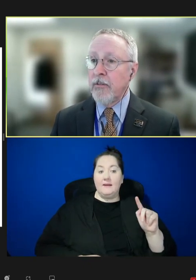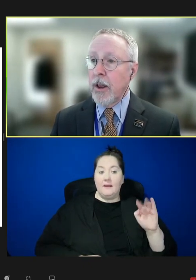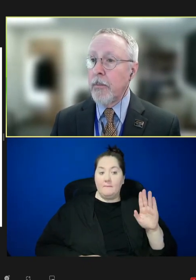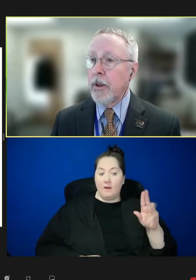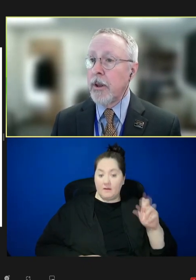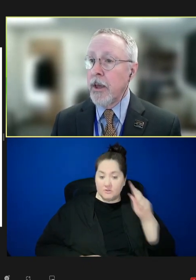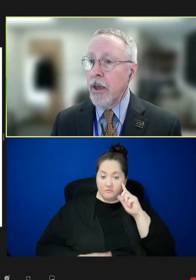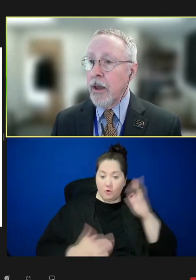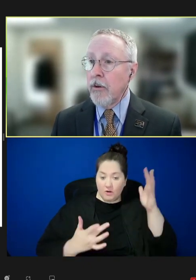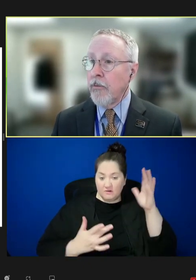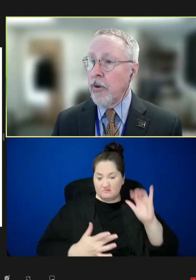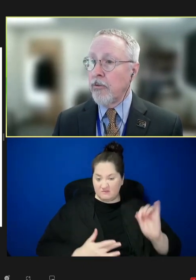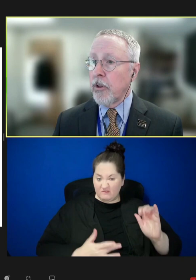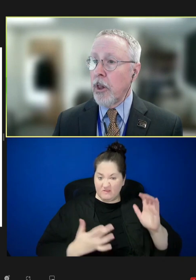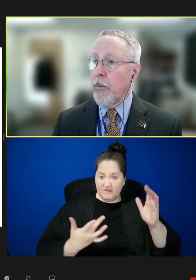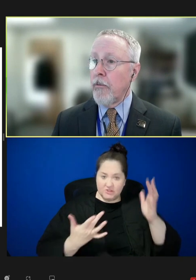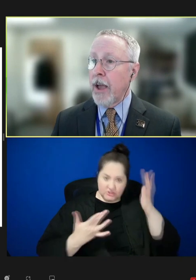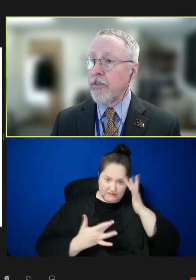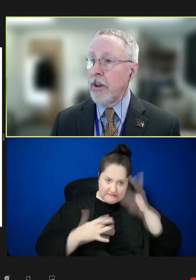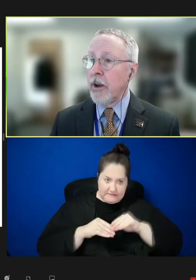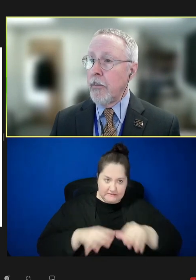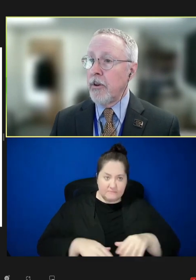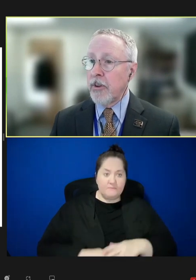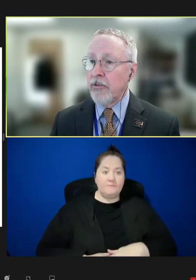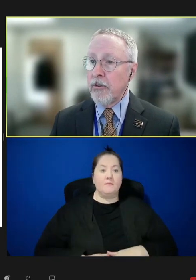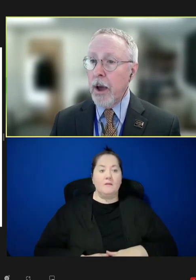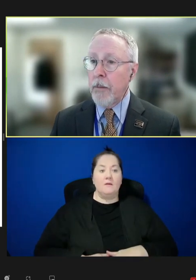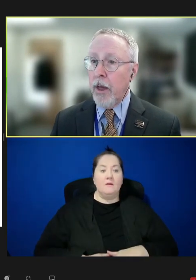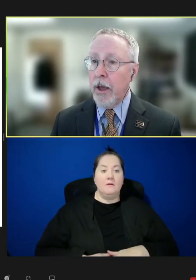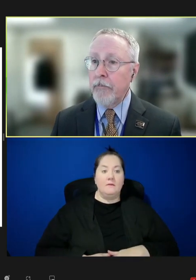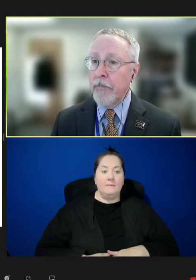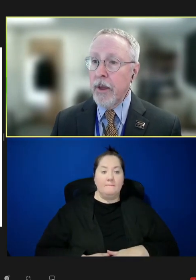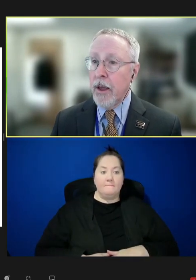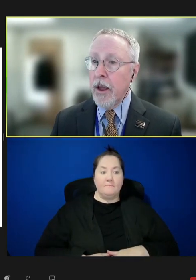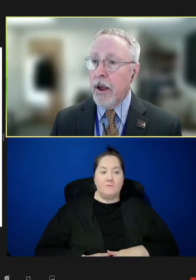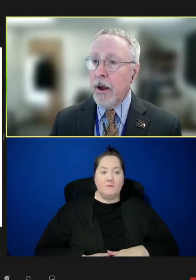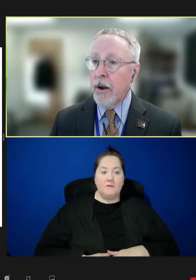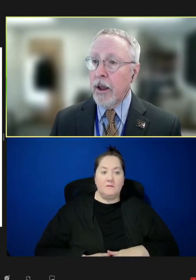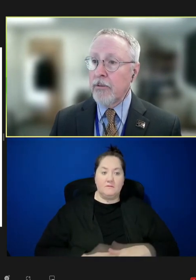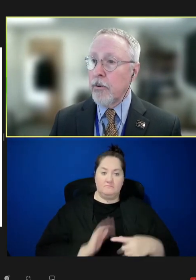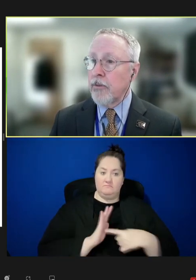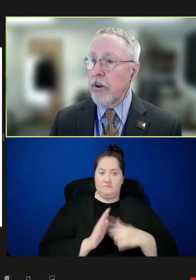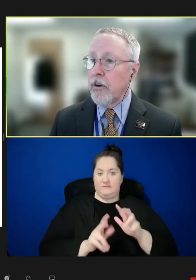development and reviews the global vaccine and immunization pipeline. Our next presenter,